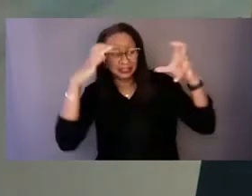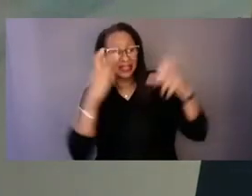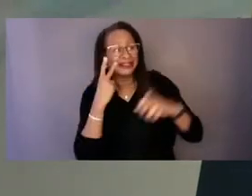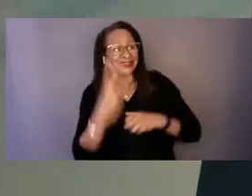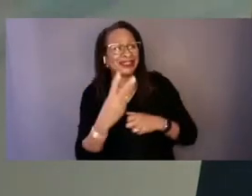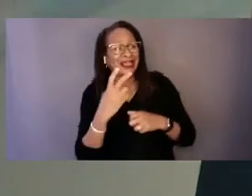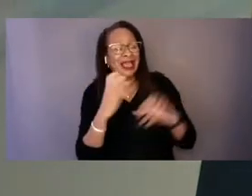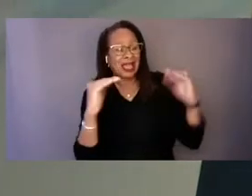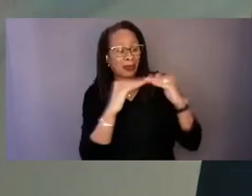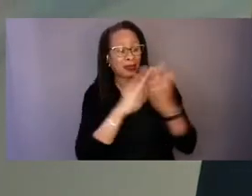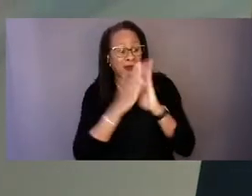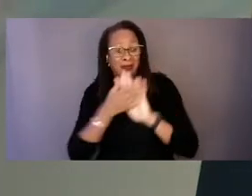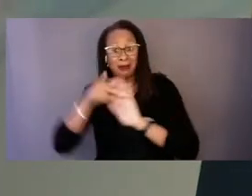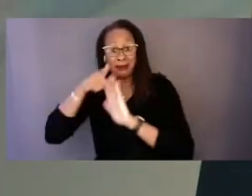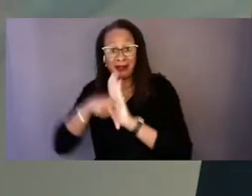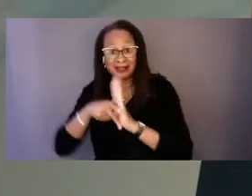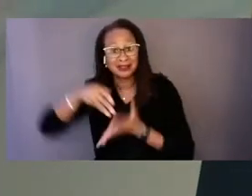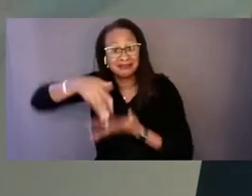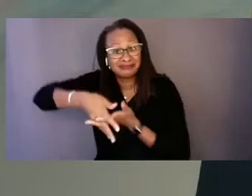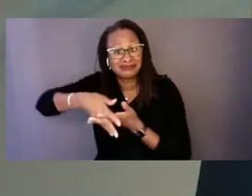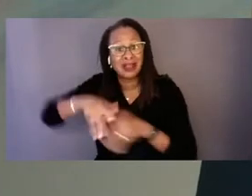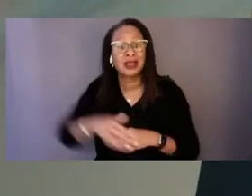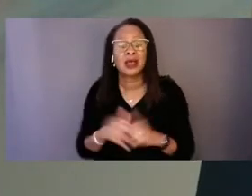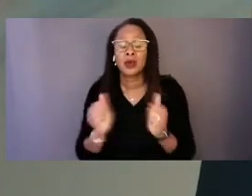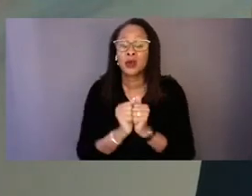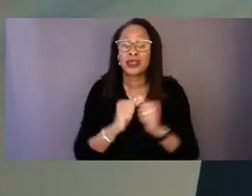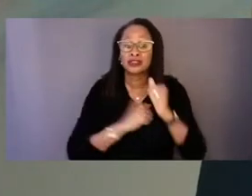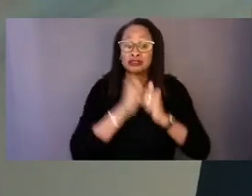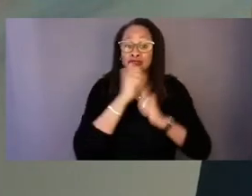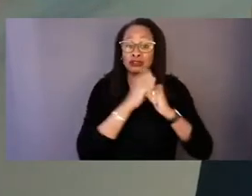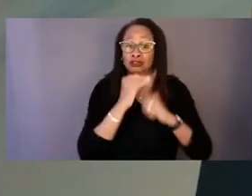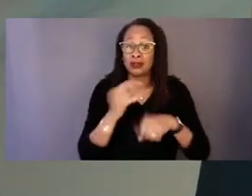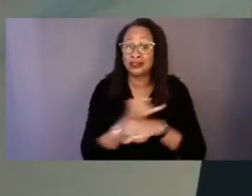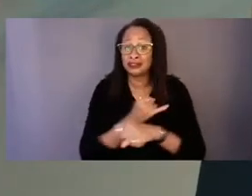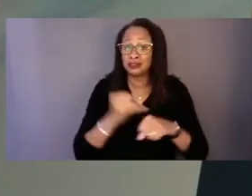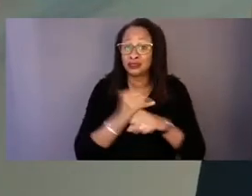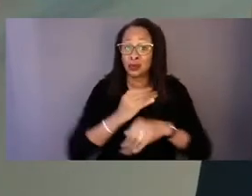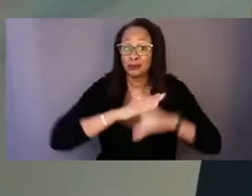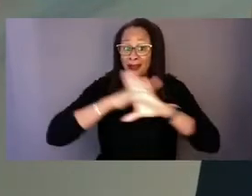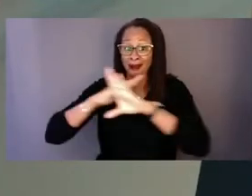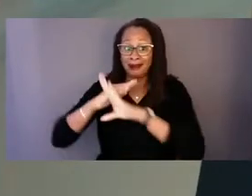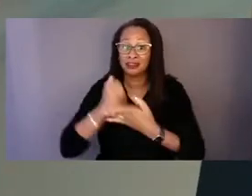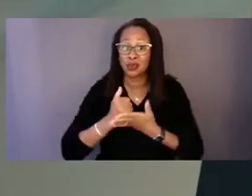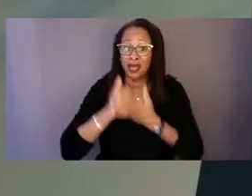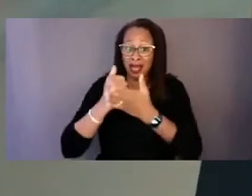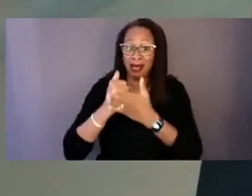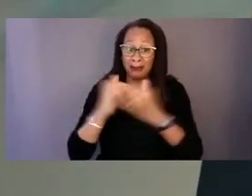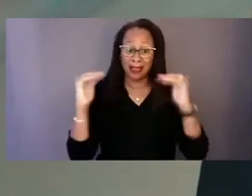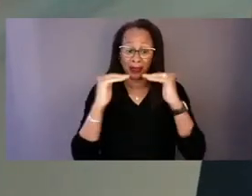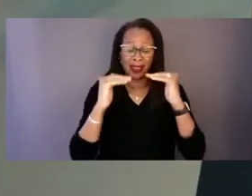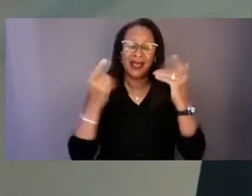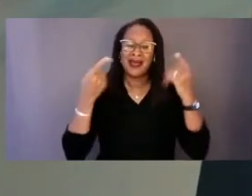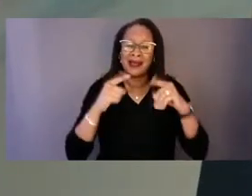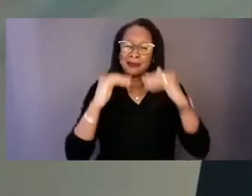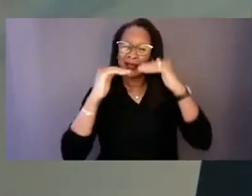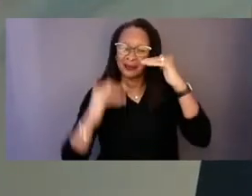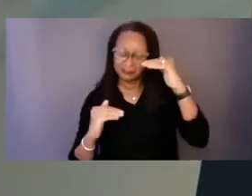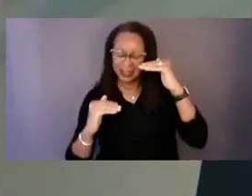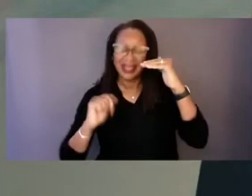Along with structural and institutional barriers to health equity, inequity in our crisis response system has long been neglected